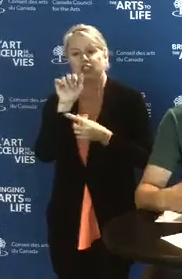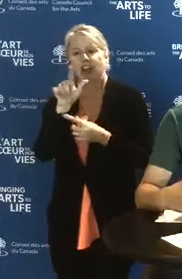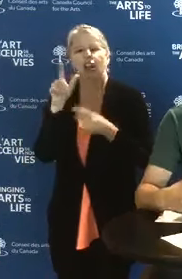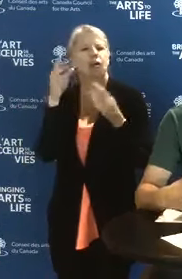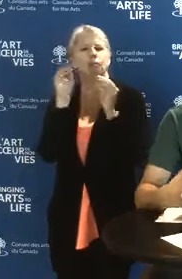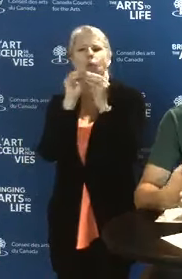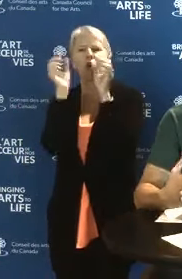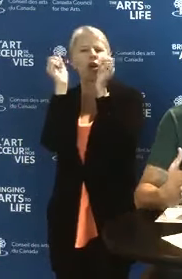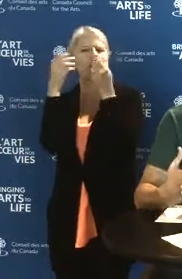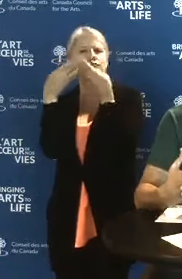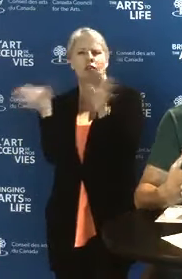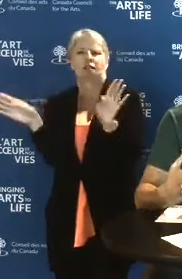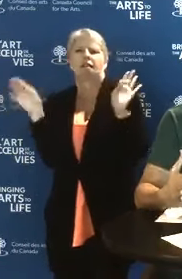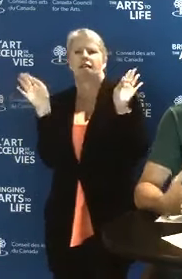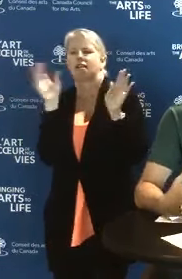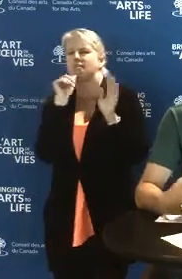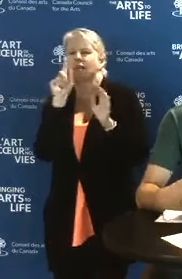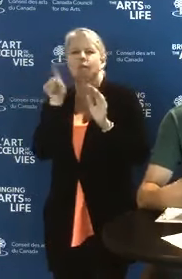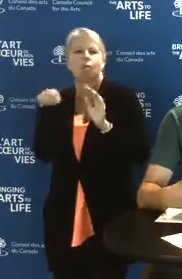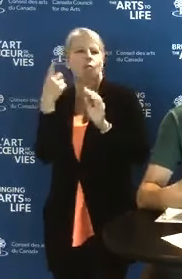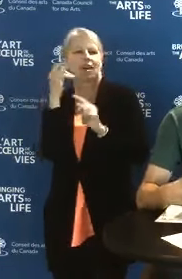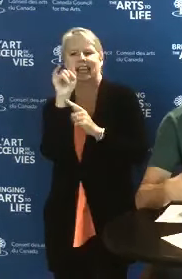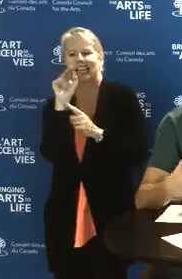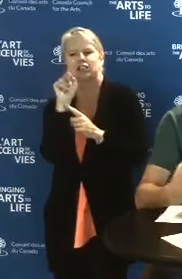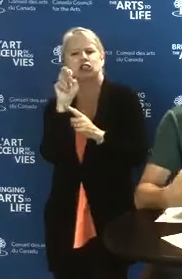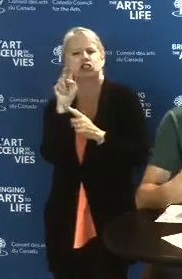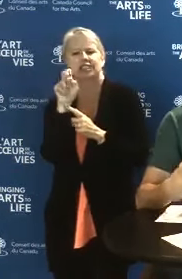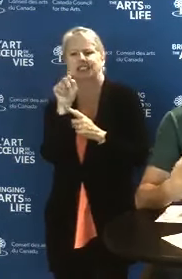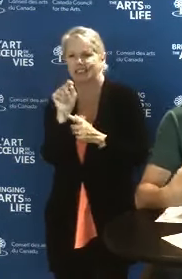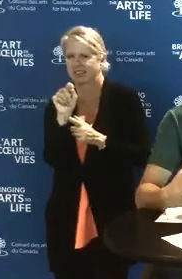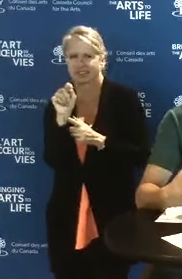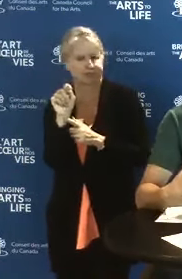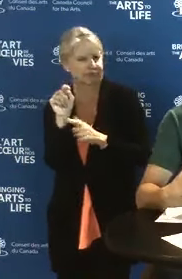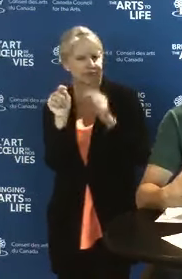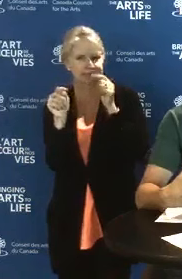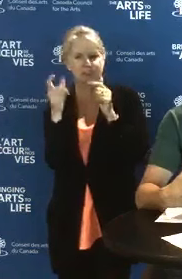As we said in our opening, changes are occurring in society.